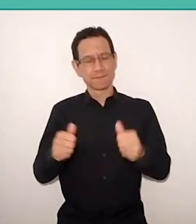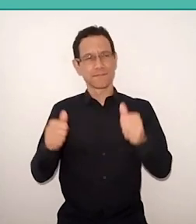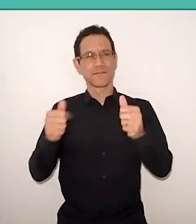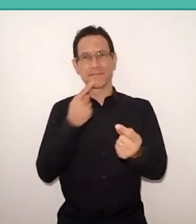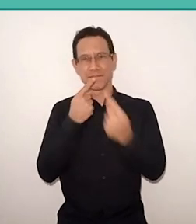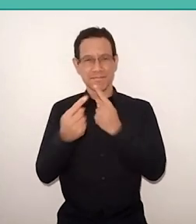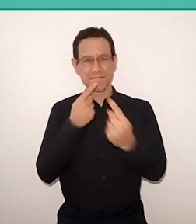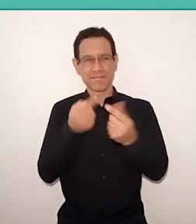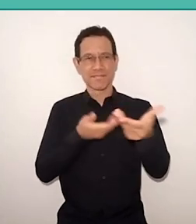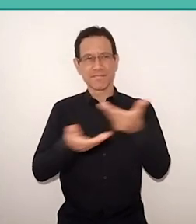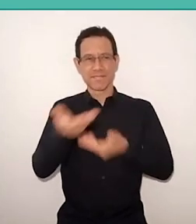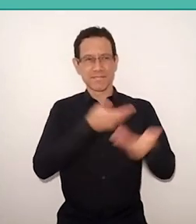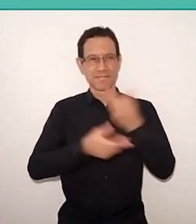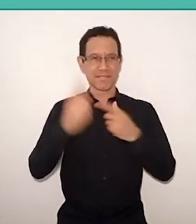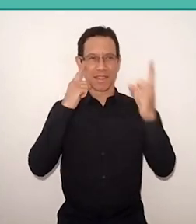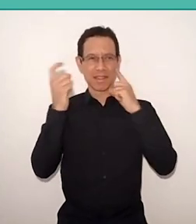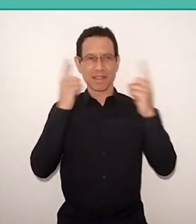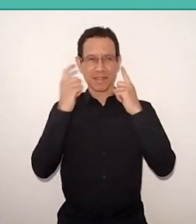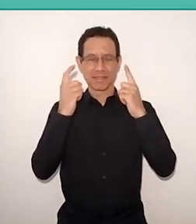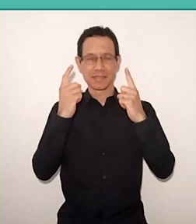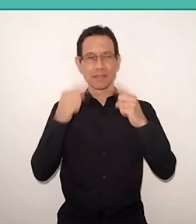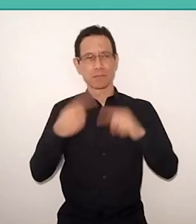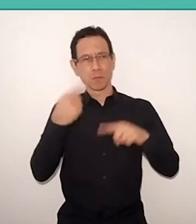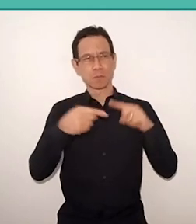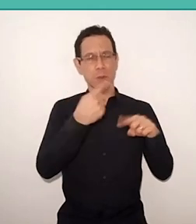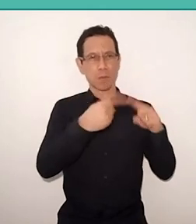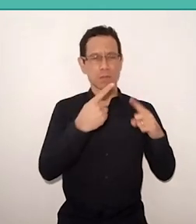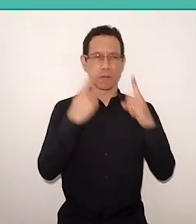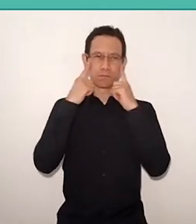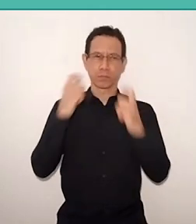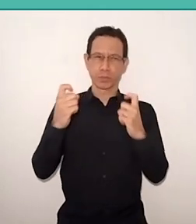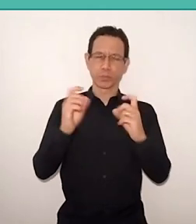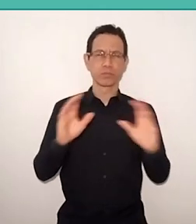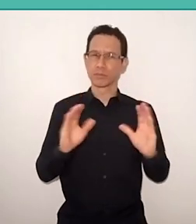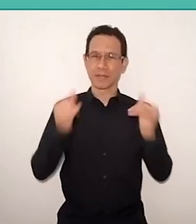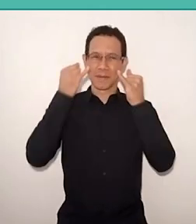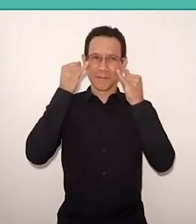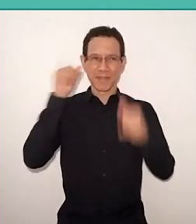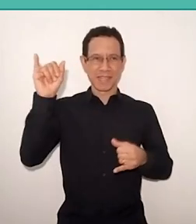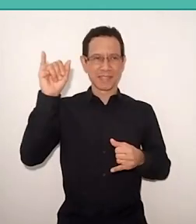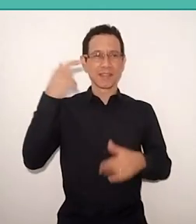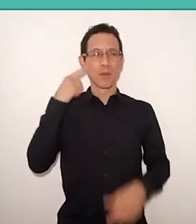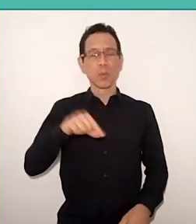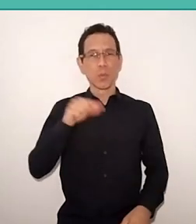and the resolution of conflicts, without violence. I think defending a quality education today